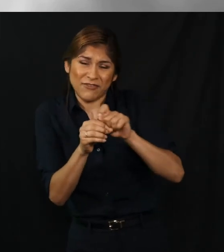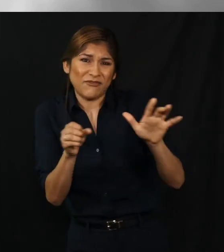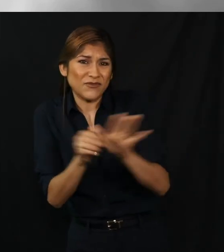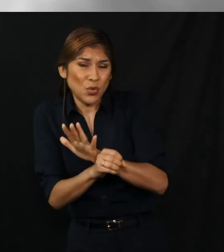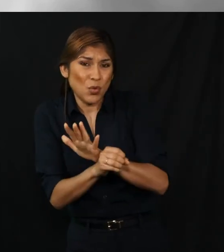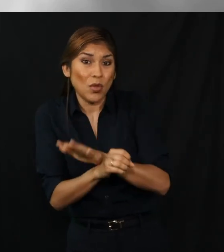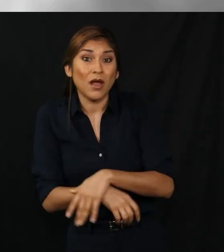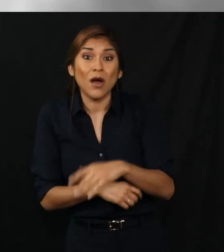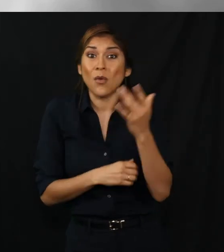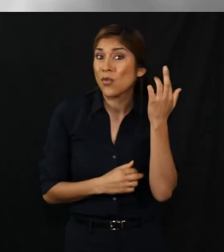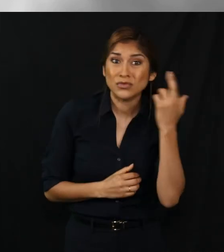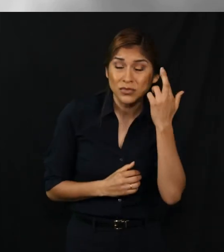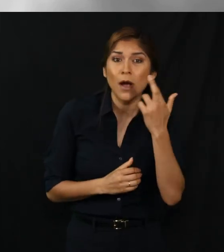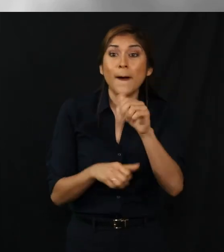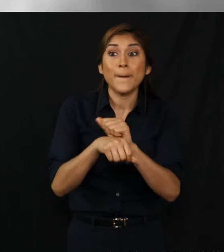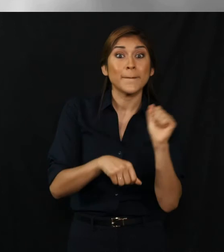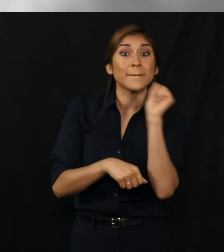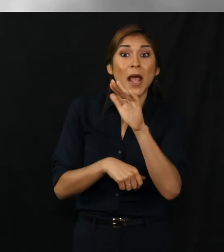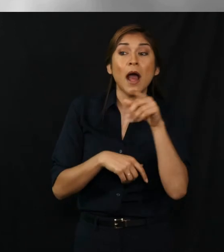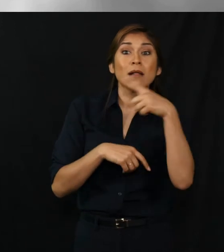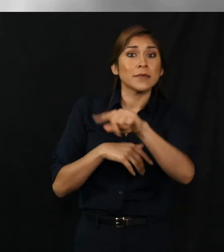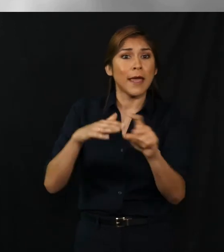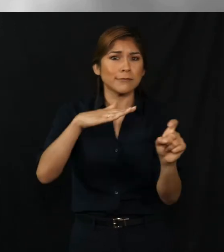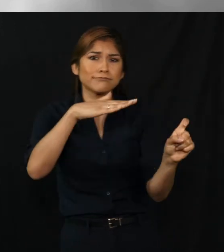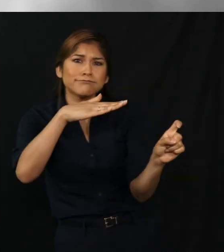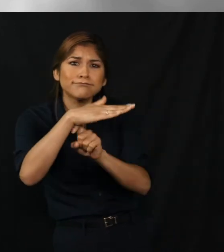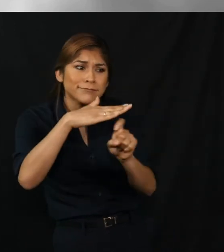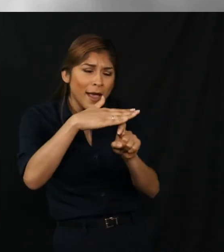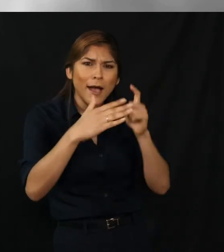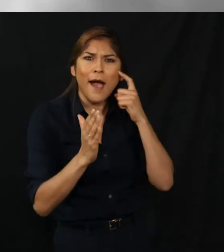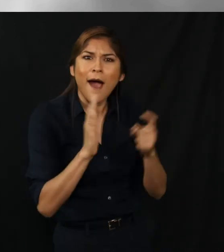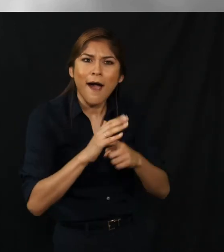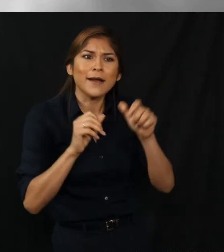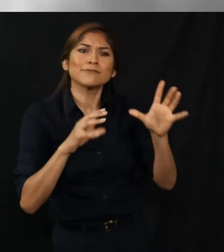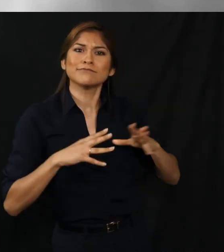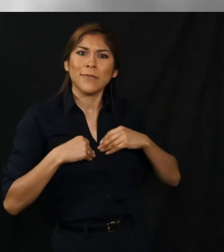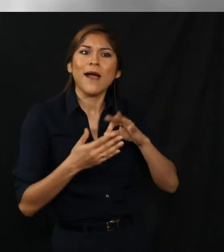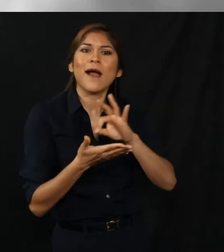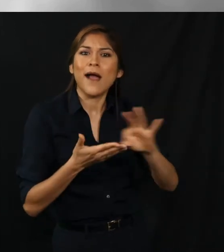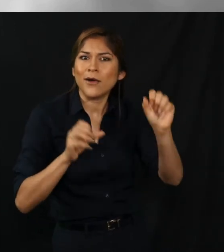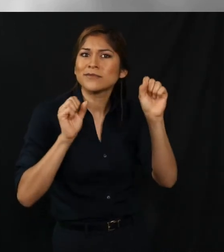for your choice to make sure it is read by the scanner and counted as a vote.